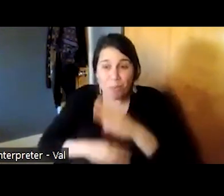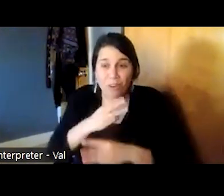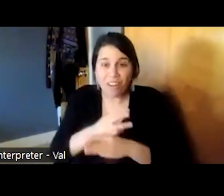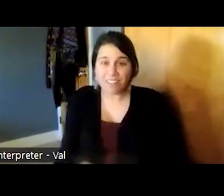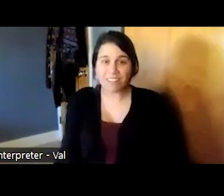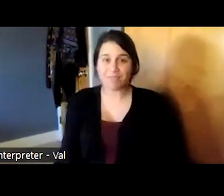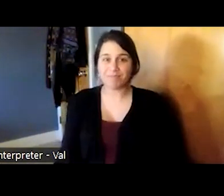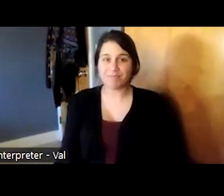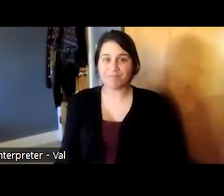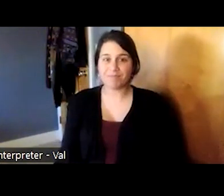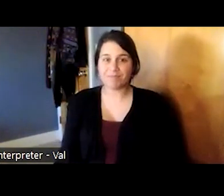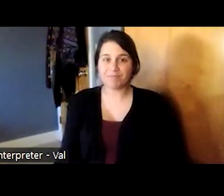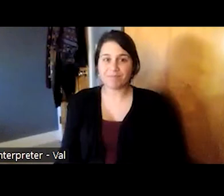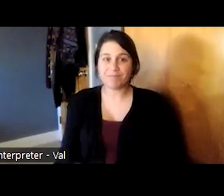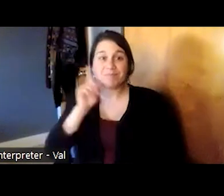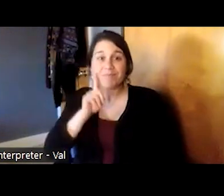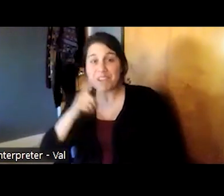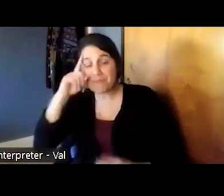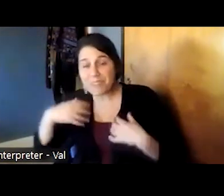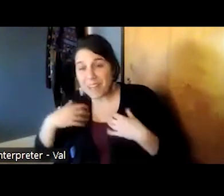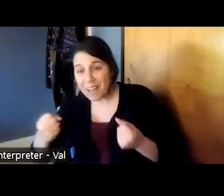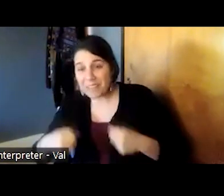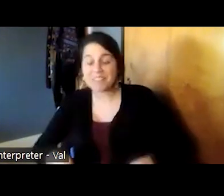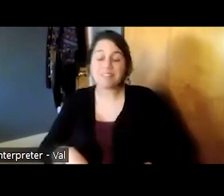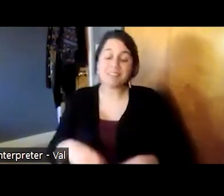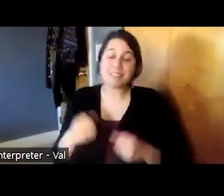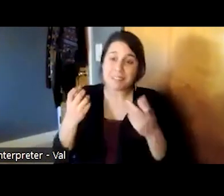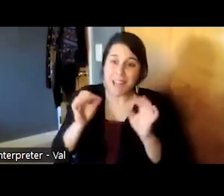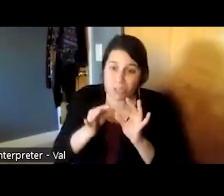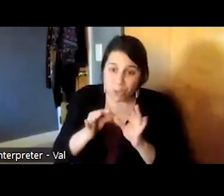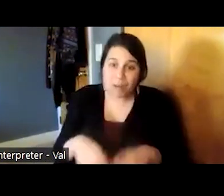in the fields of deaf mental health sign language interpreting and public health with the deaf